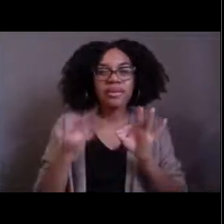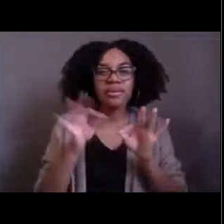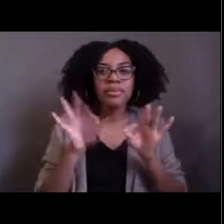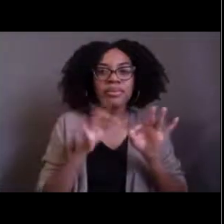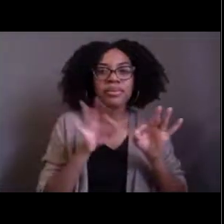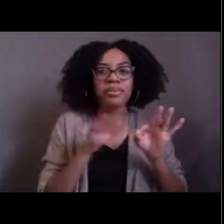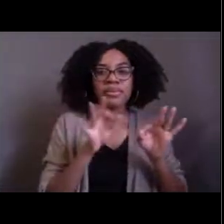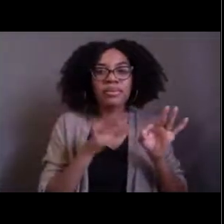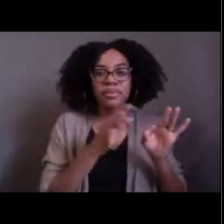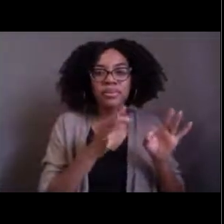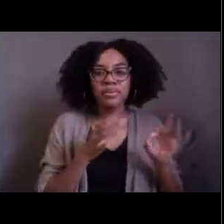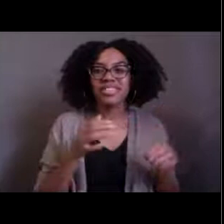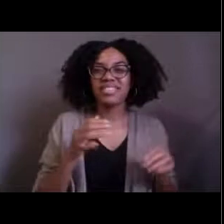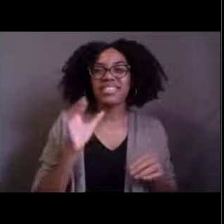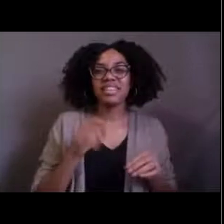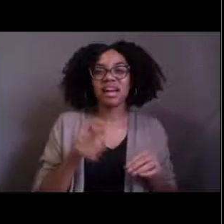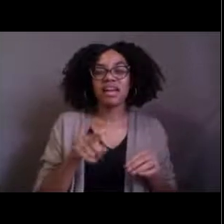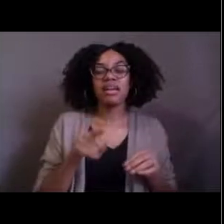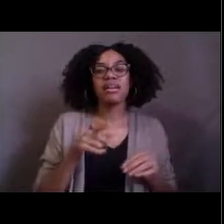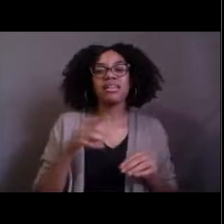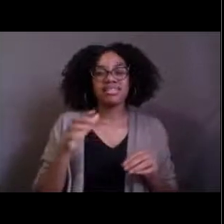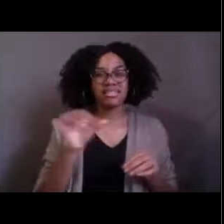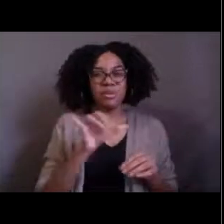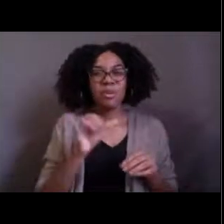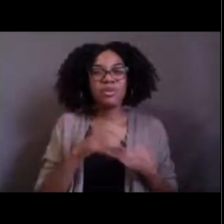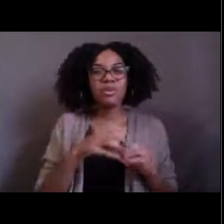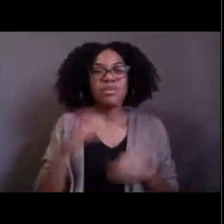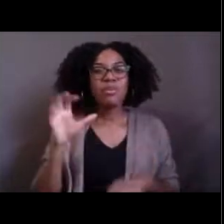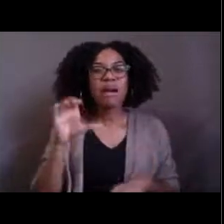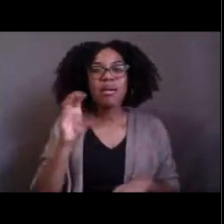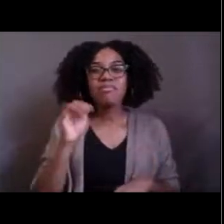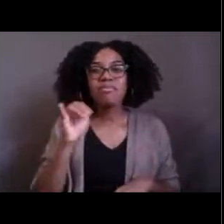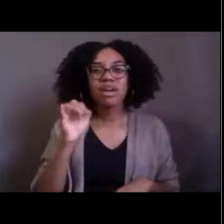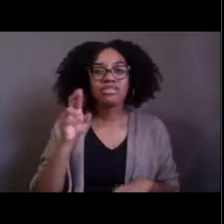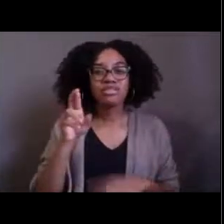So it comes from a Greek word for like a monster